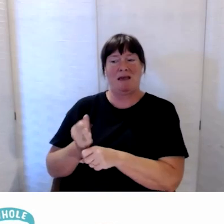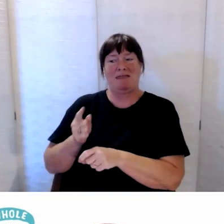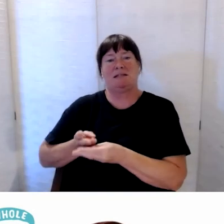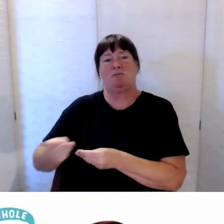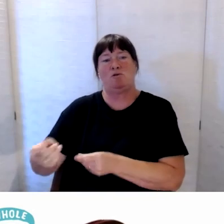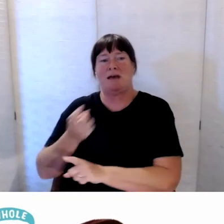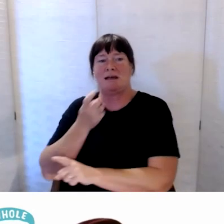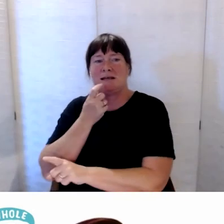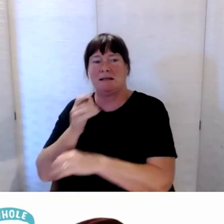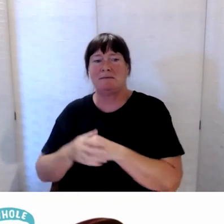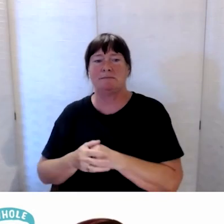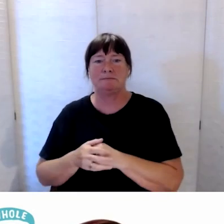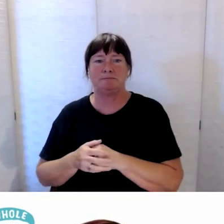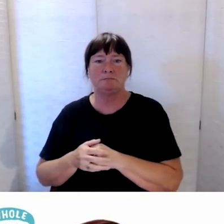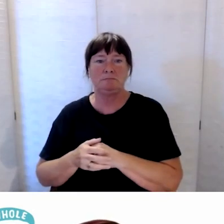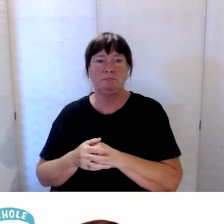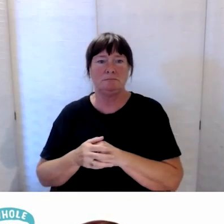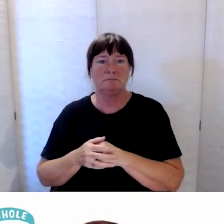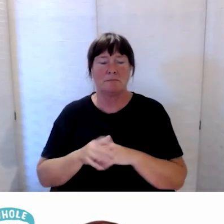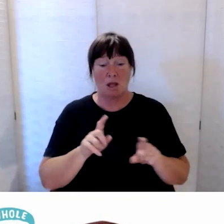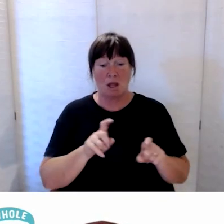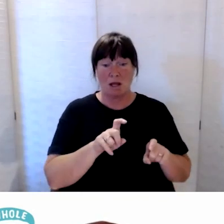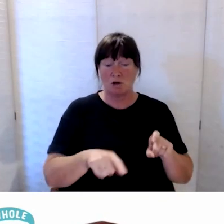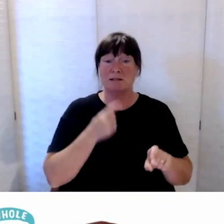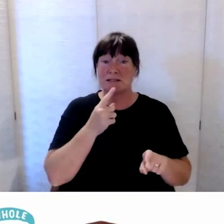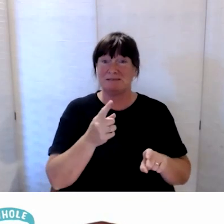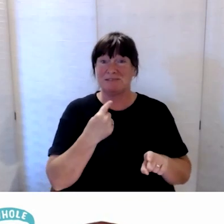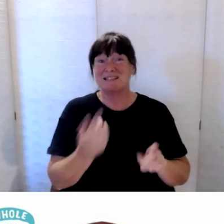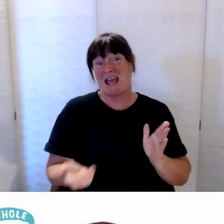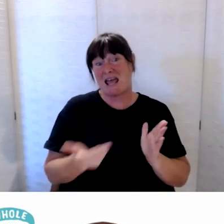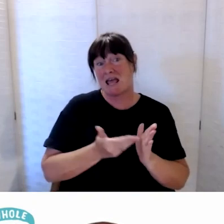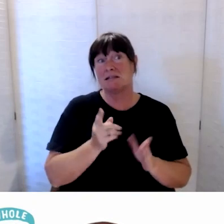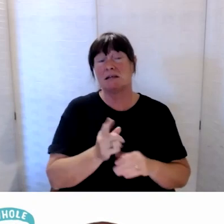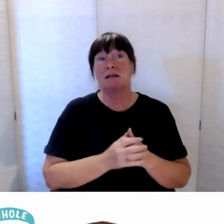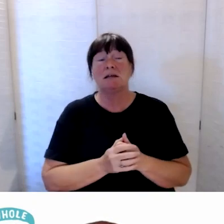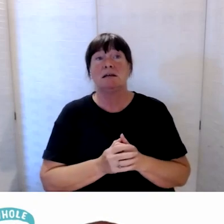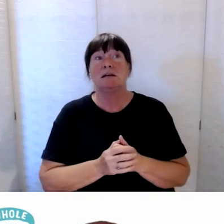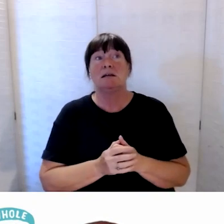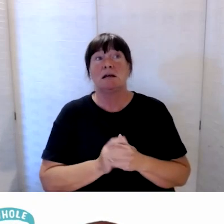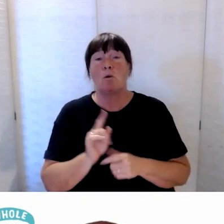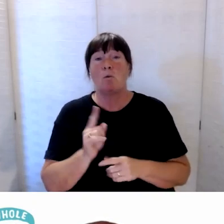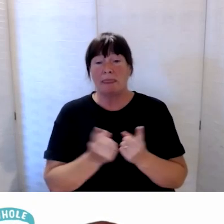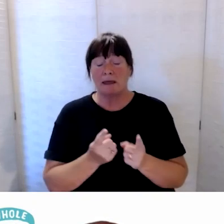Maybe just another one to add, sort of building on Amanda’s comments is one of the things that we